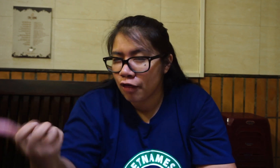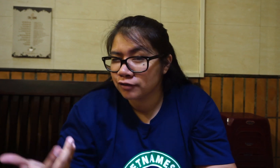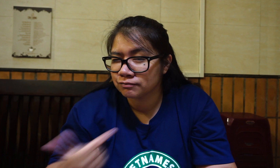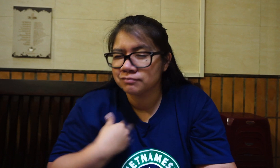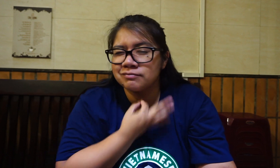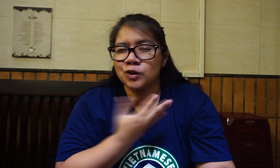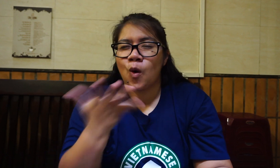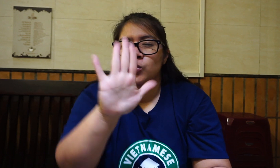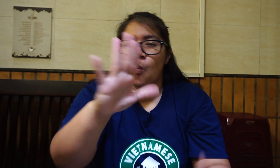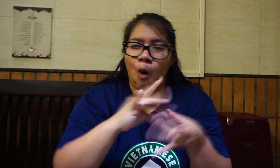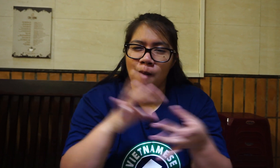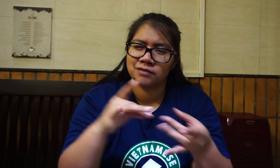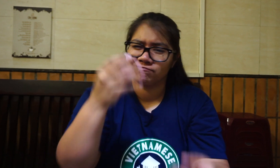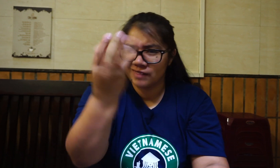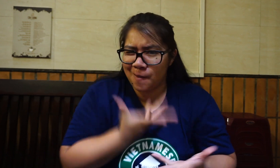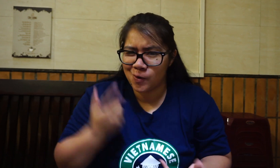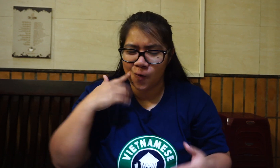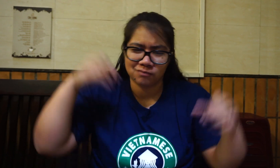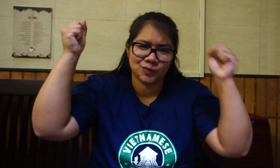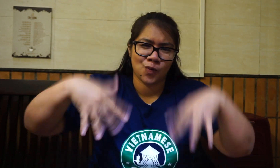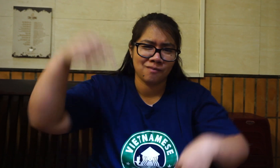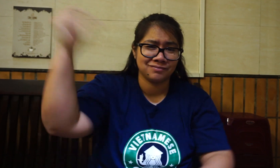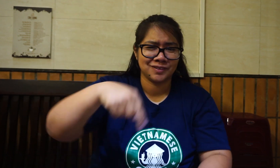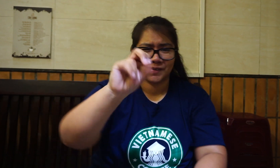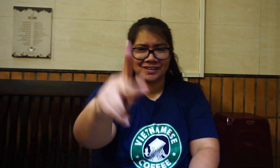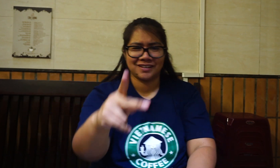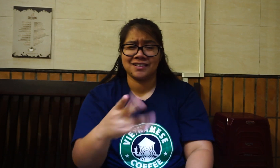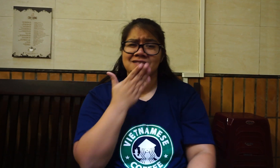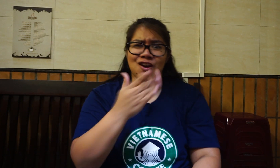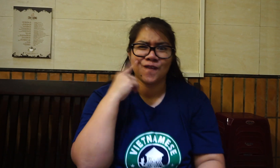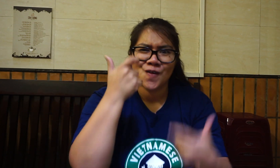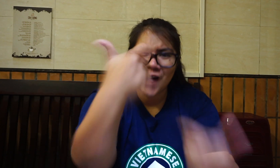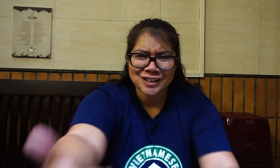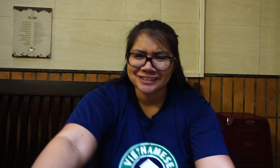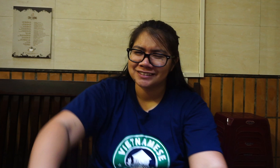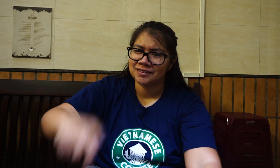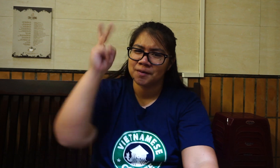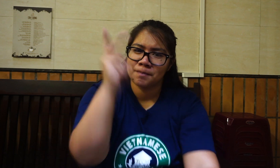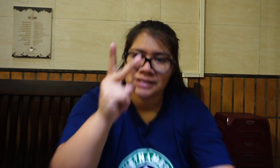I am curious what your answers are. Let me know through the comments, ok? Thank you for watching! Peace out!